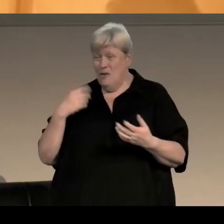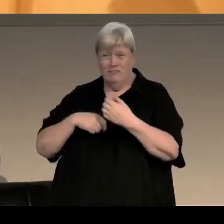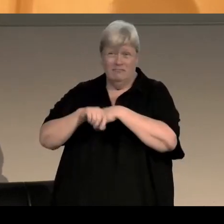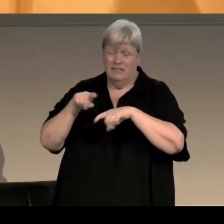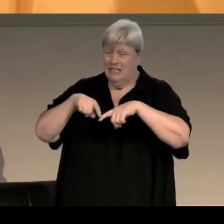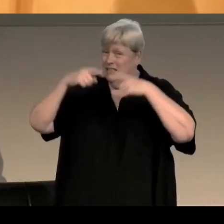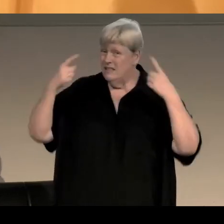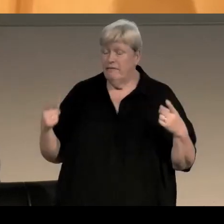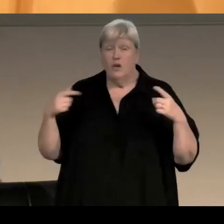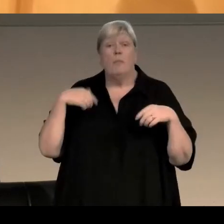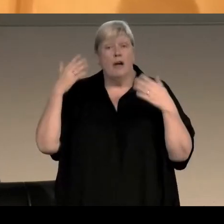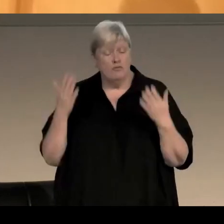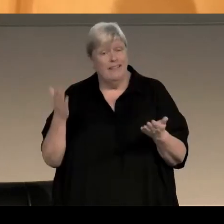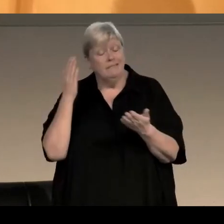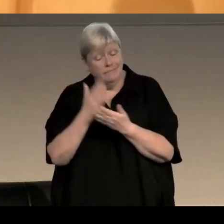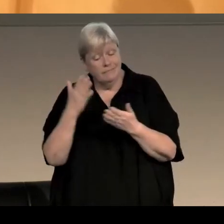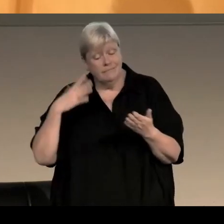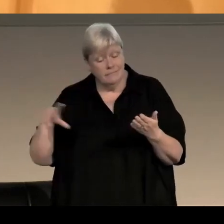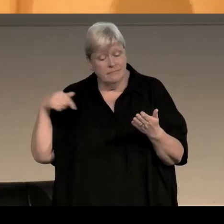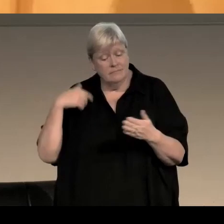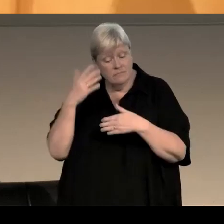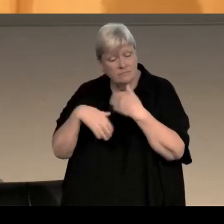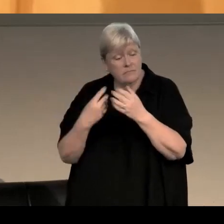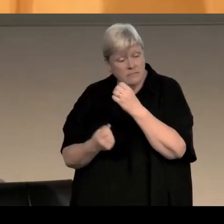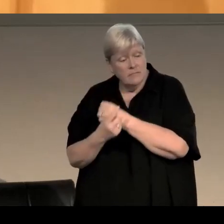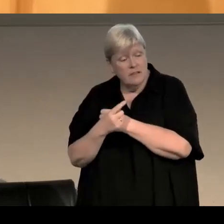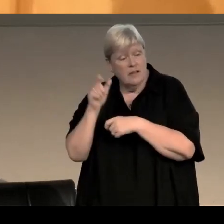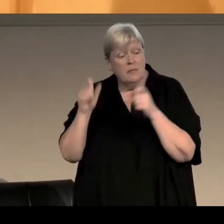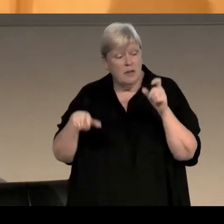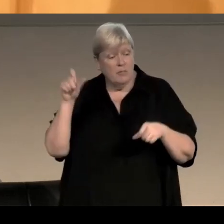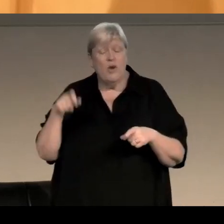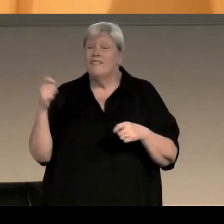but it needs it - but what needs for that to happen, is for people to have some success,